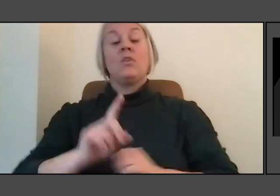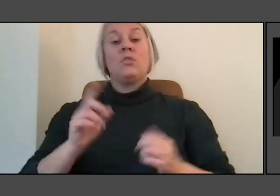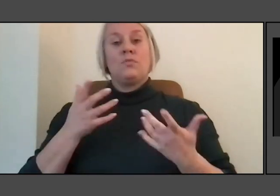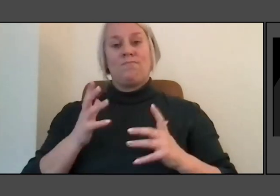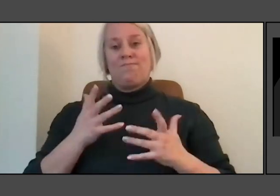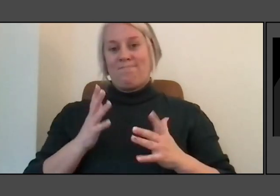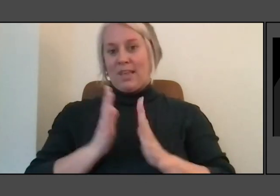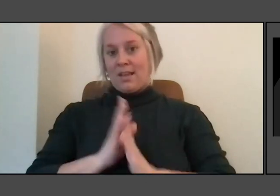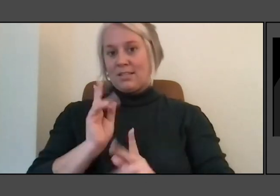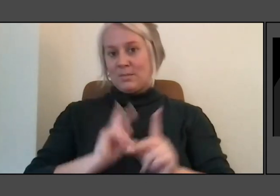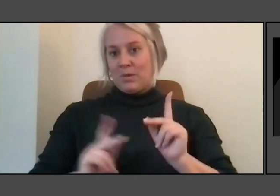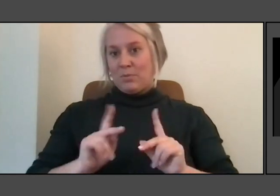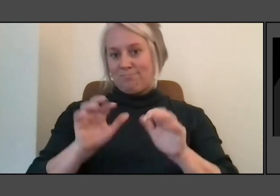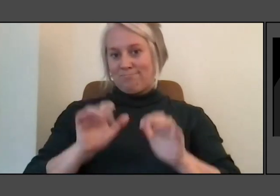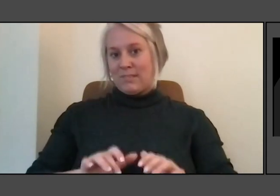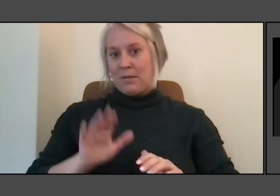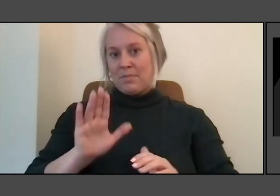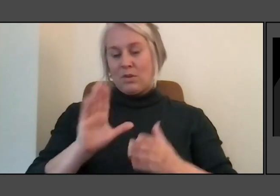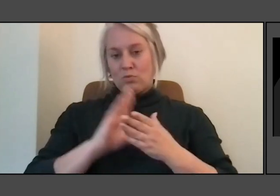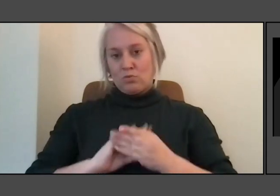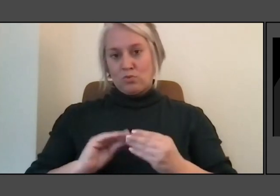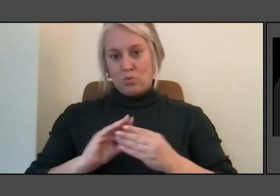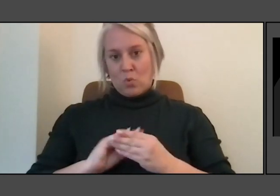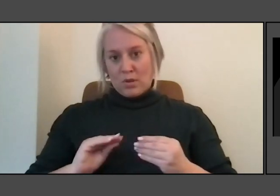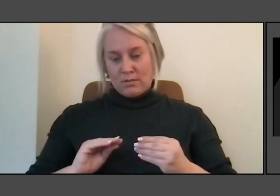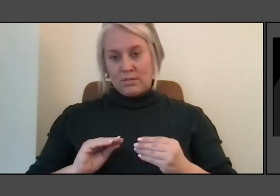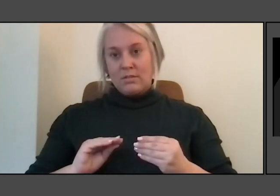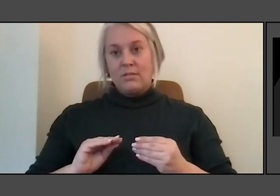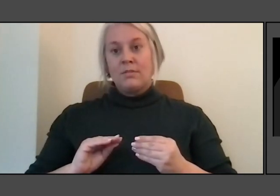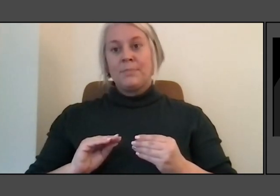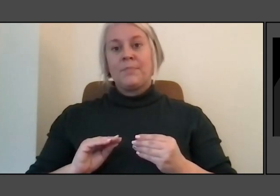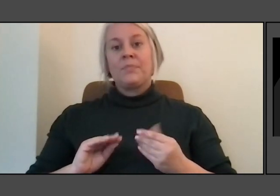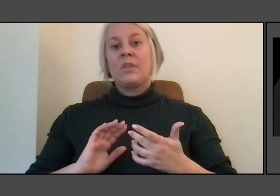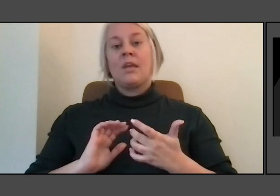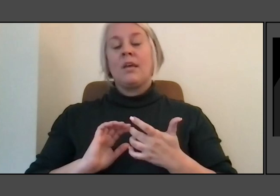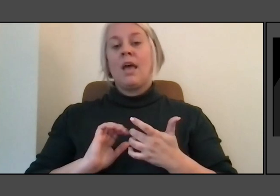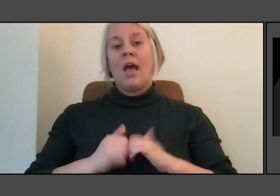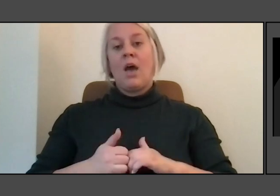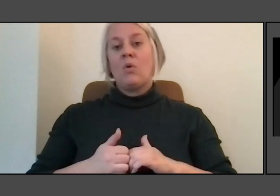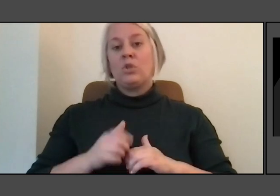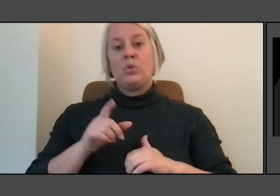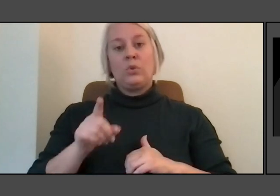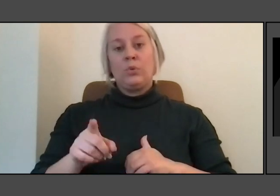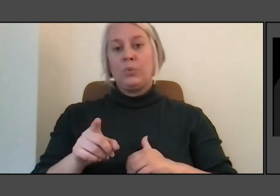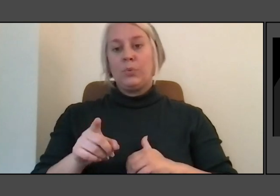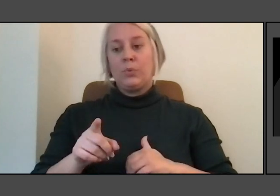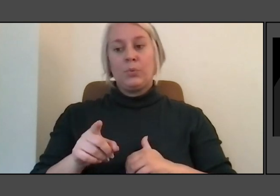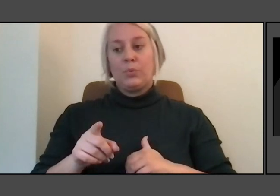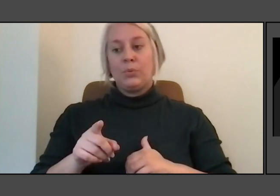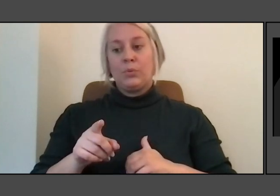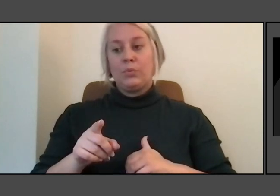how do you in an ongoing way interact with that growing participation in the monument?